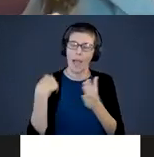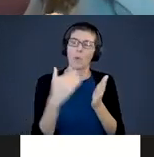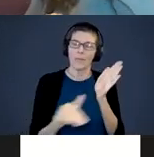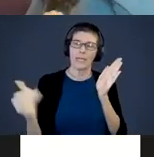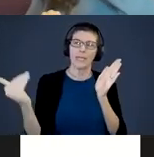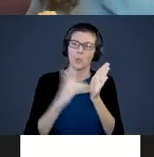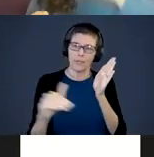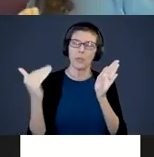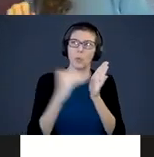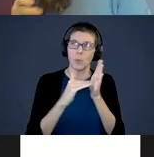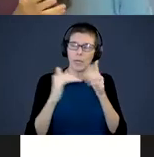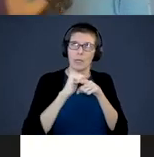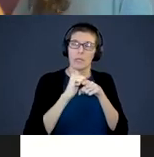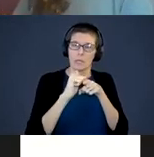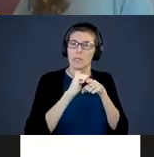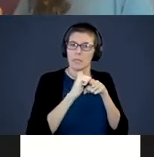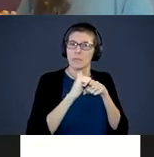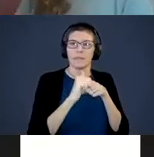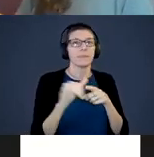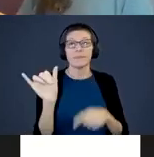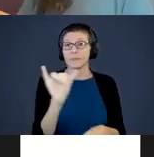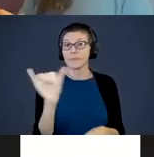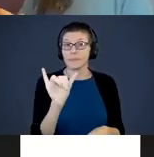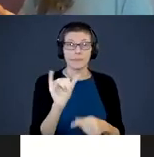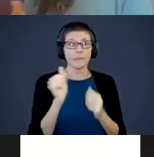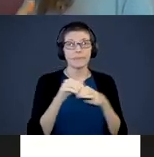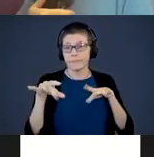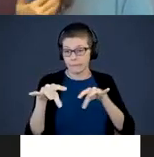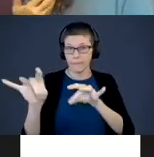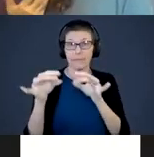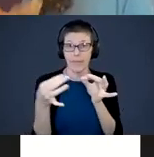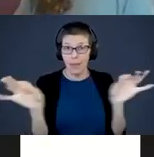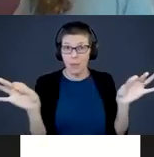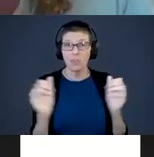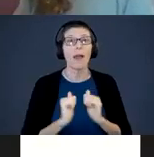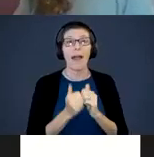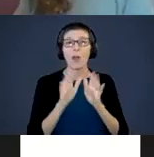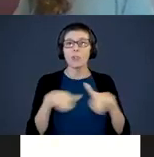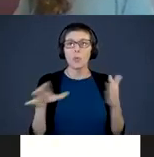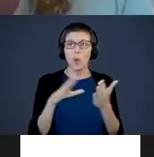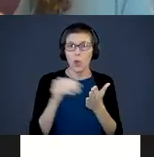and again, and again. Same with acquisition of language. How do children learn language?